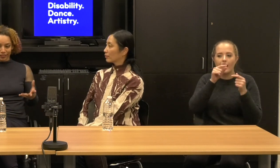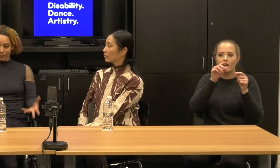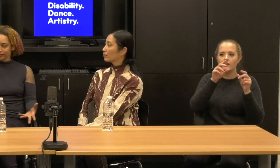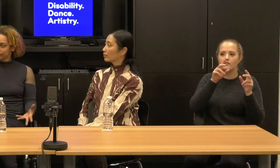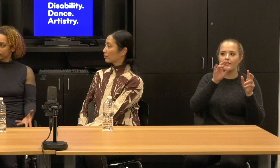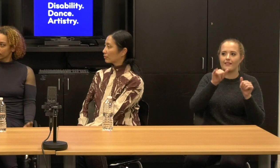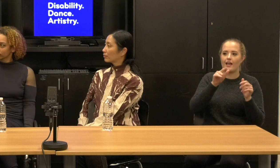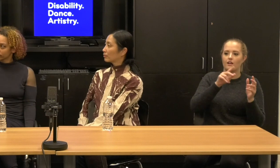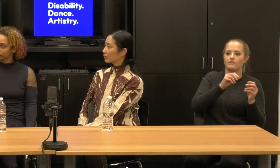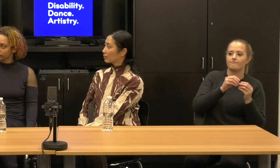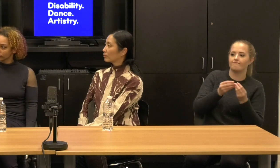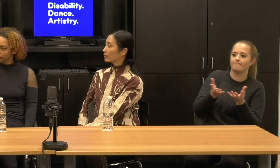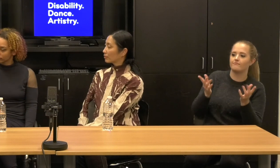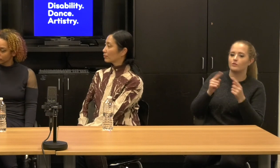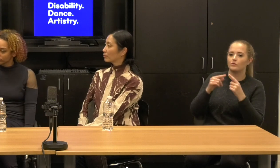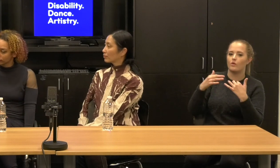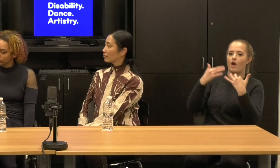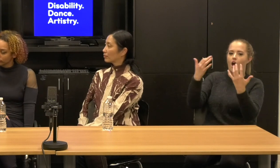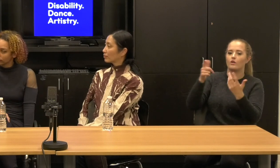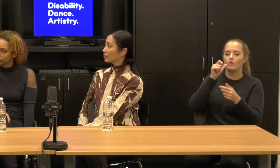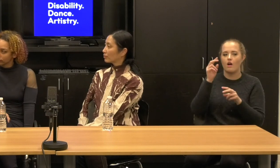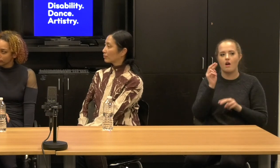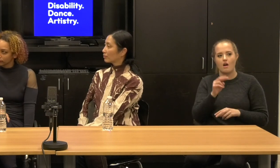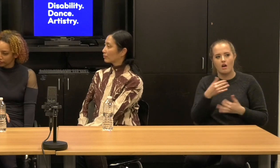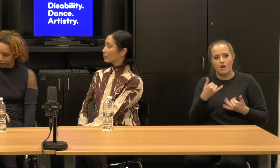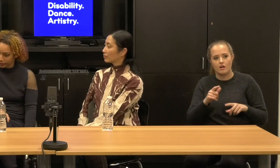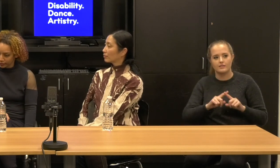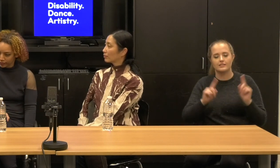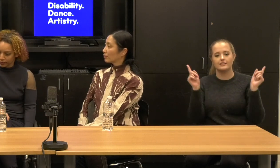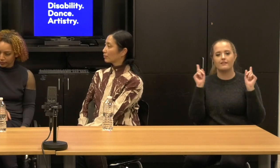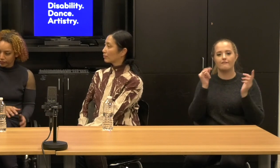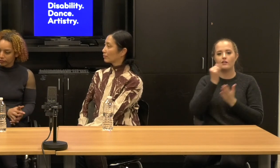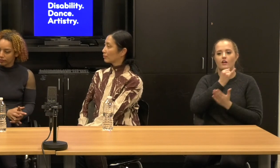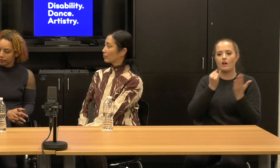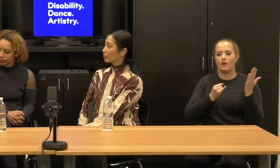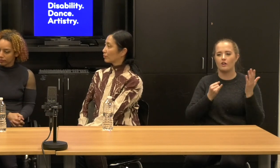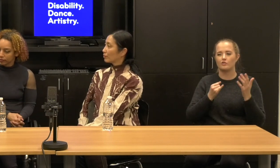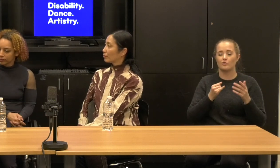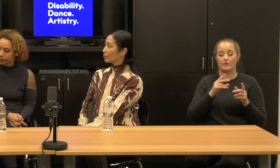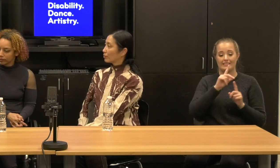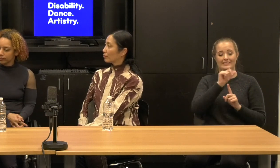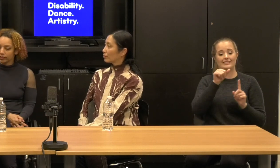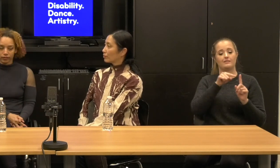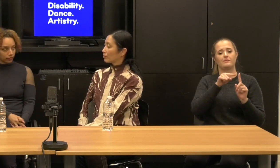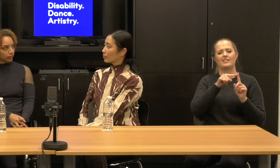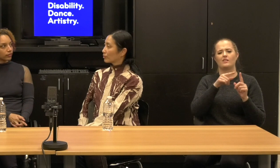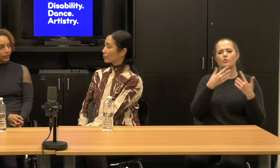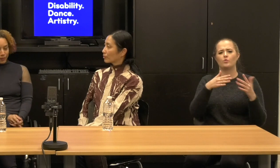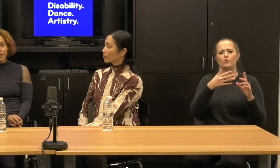Like I think actually the, the ways that disability could, he could expand art is actually very